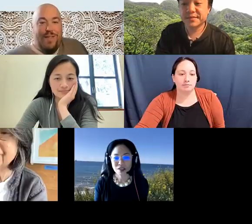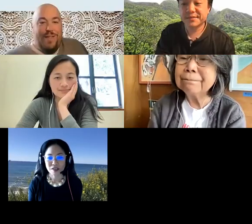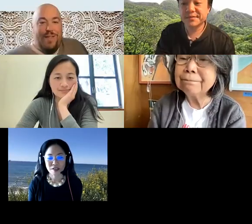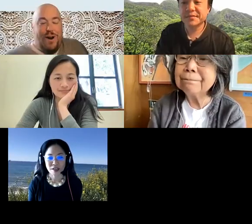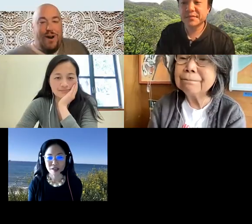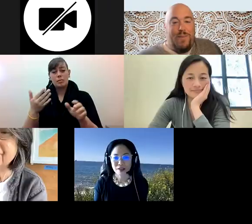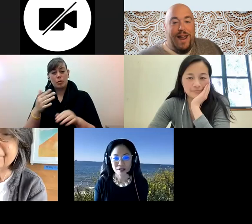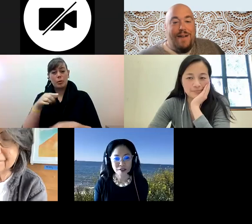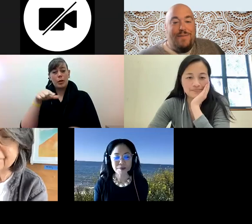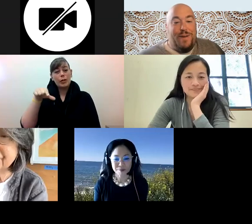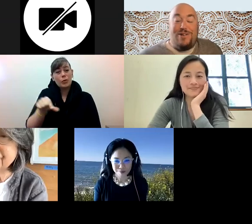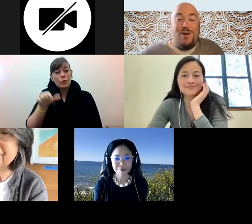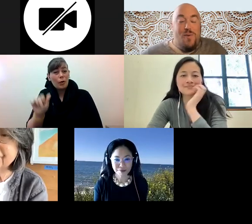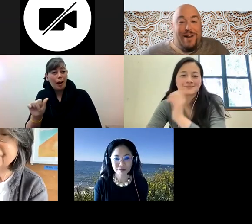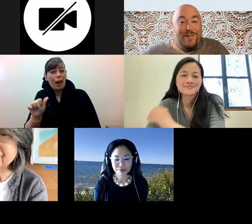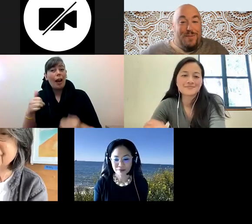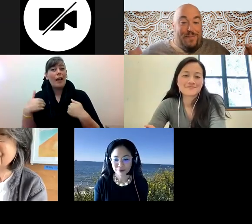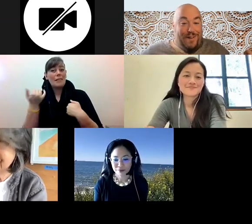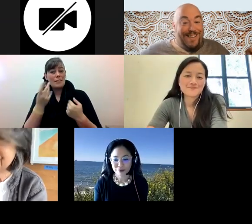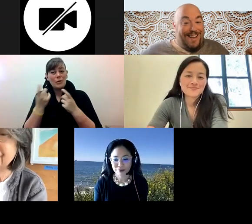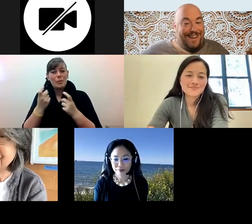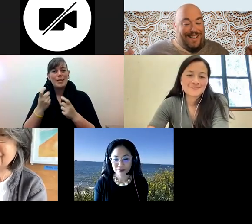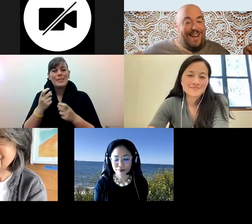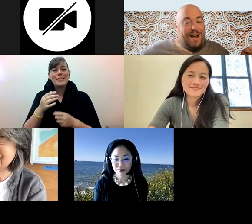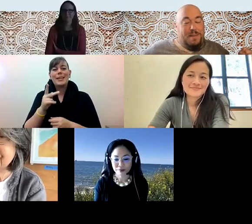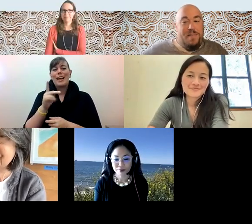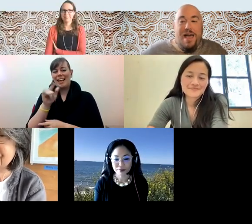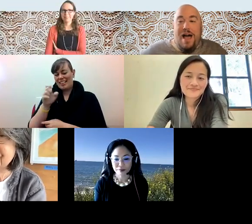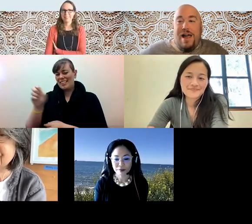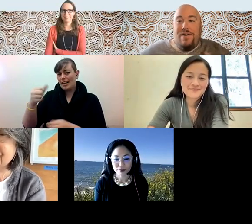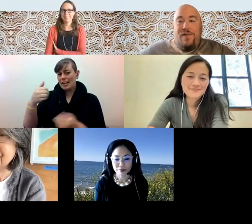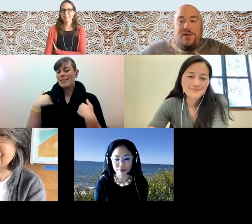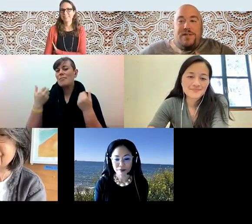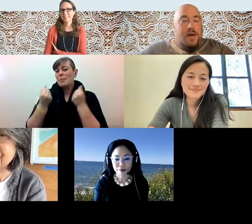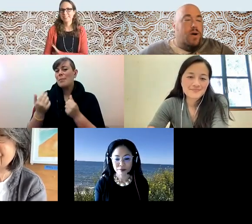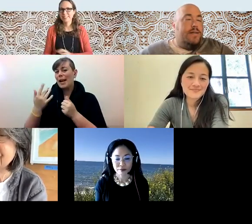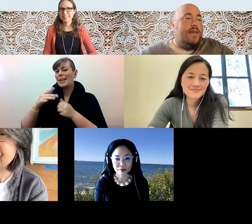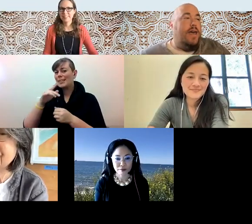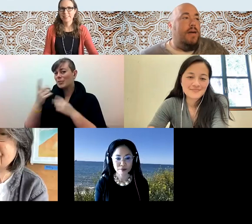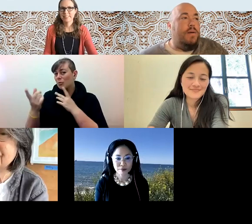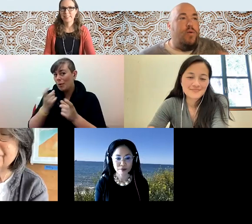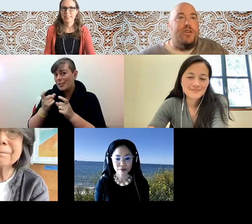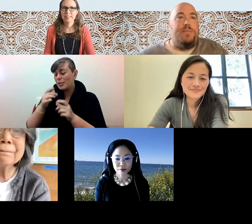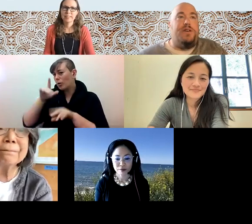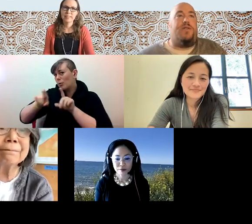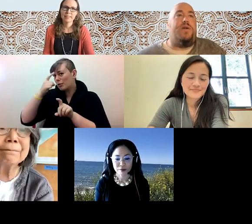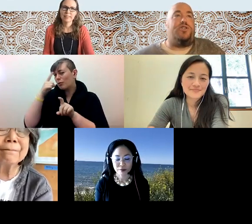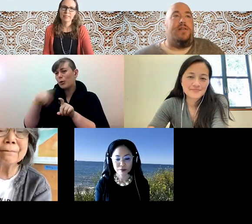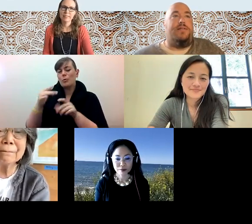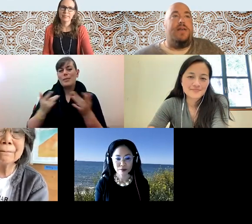Kyle Livie (he/him/his): There are. We have... we actually have quite a few. We're very excited um I have... first I want to say before we jump into the questions